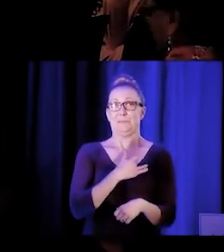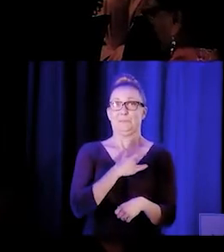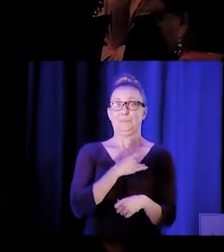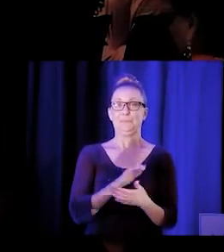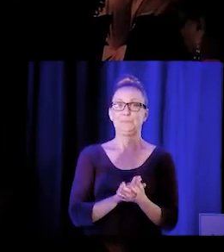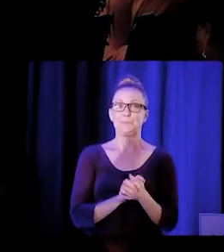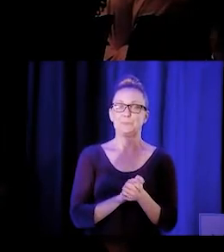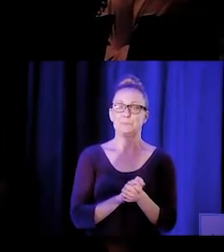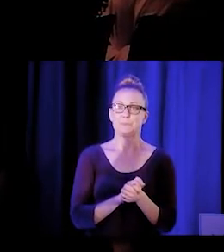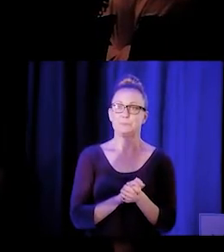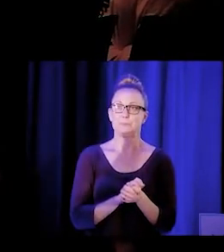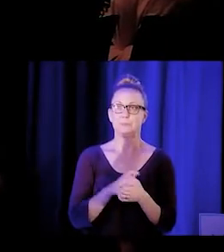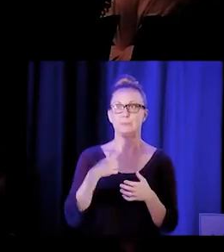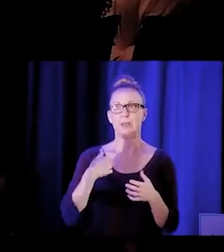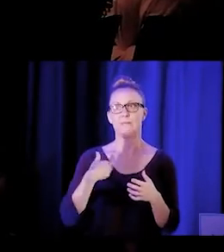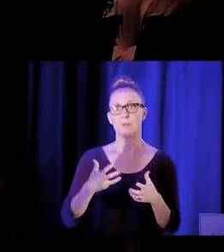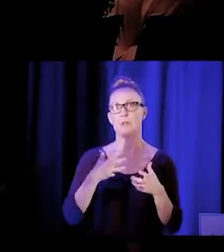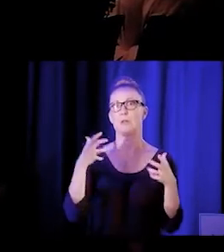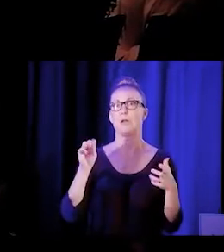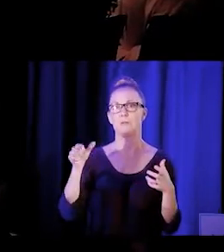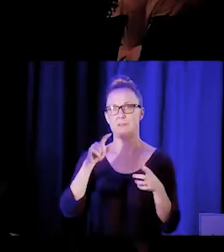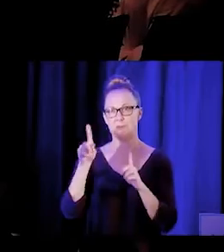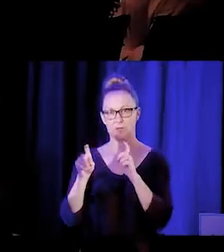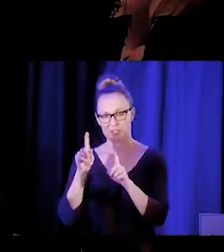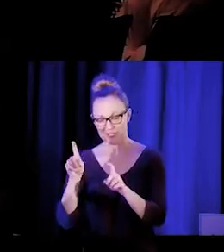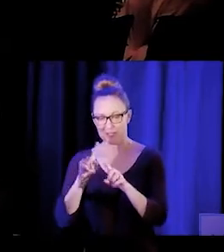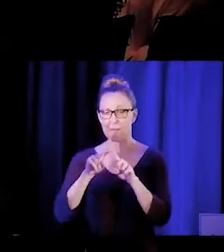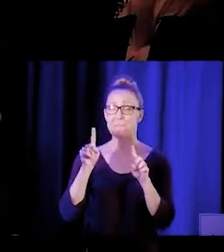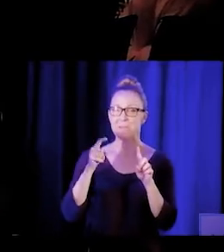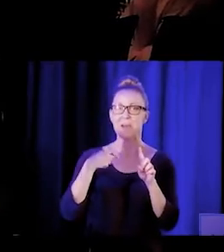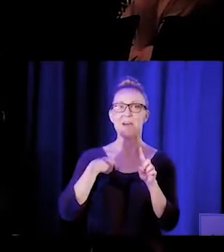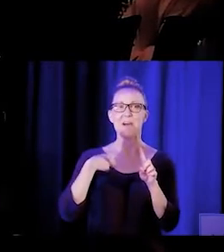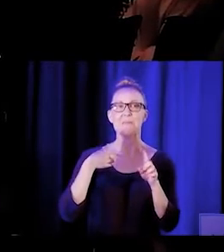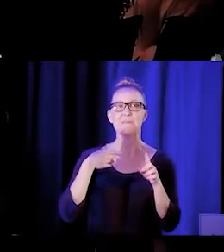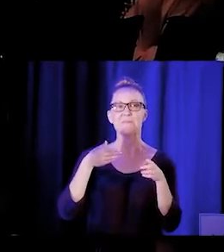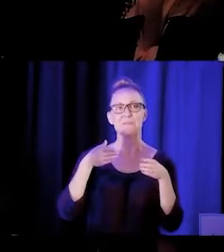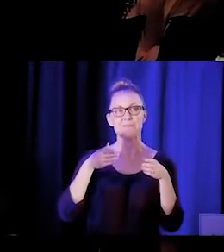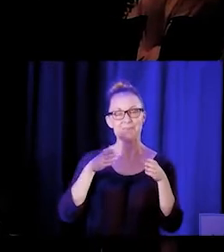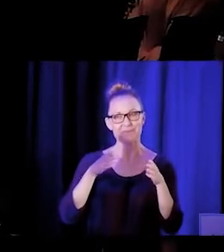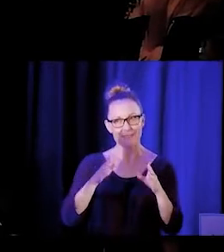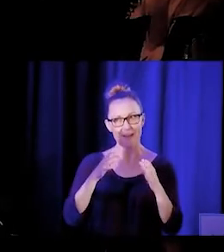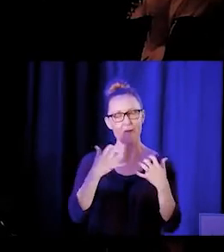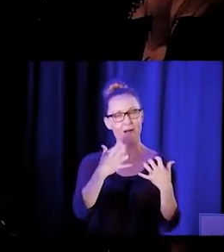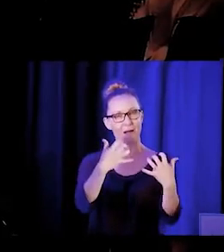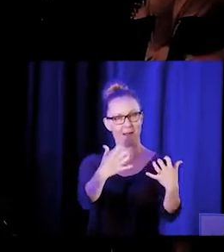I have a lot of other questions, but I'm going to give some air time to some of our audience questions.